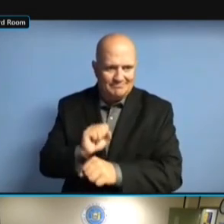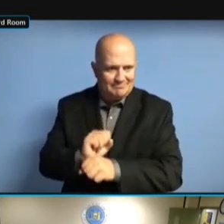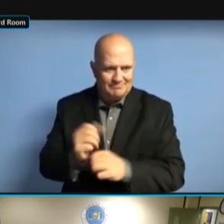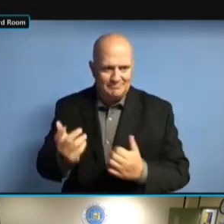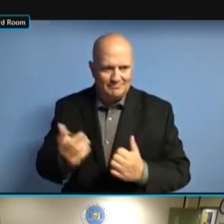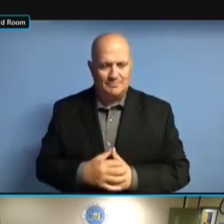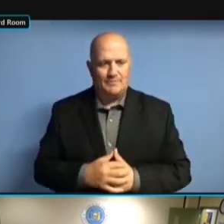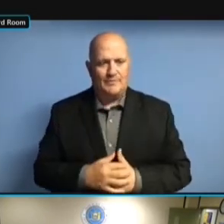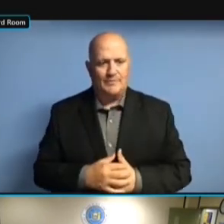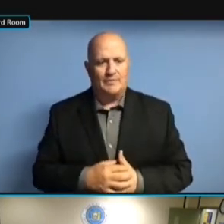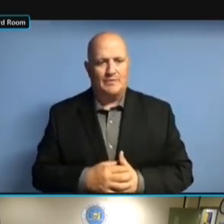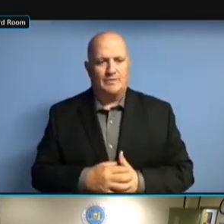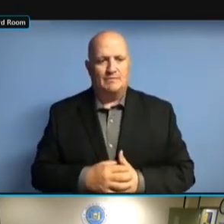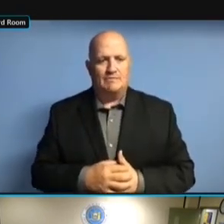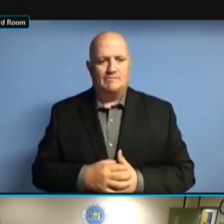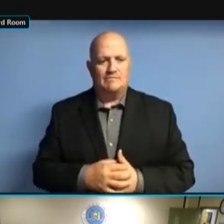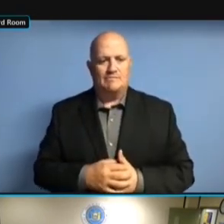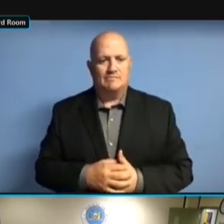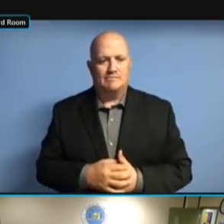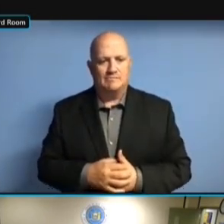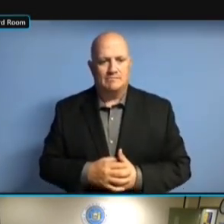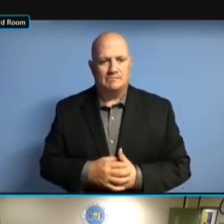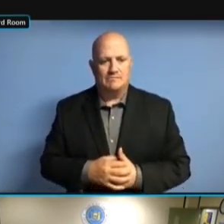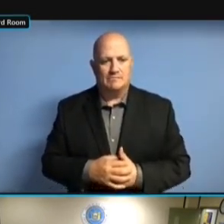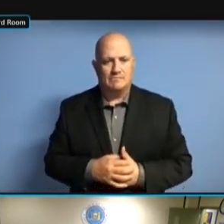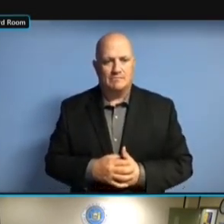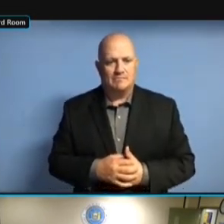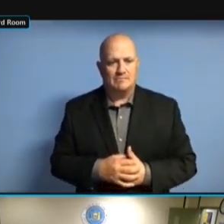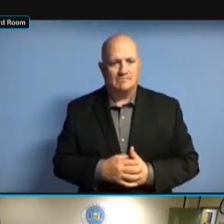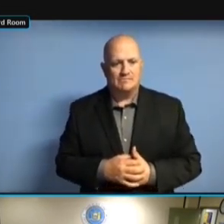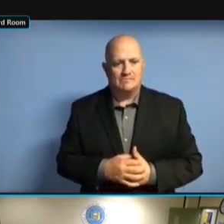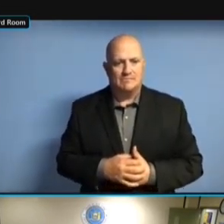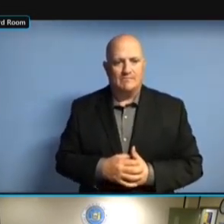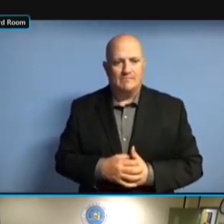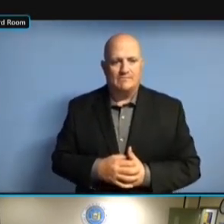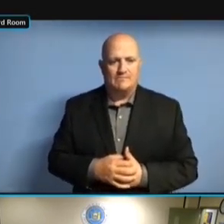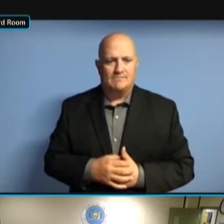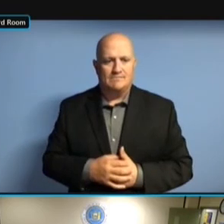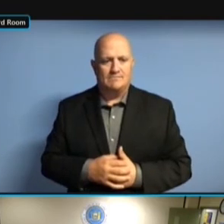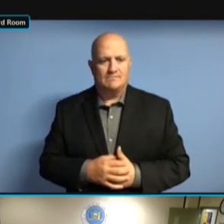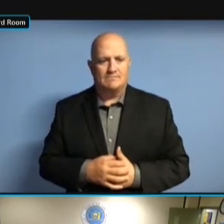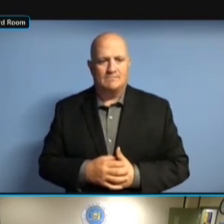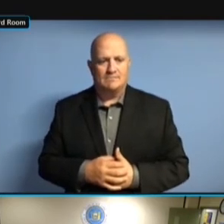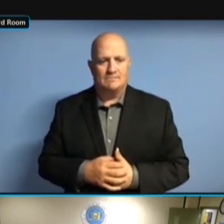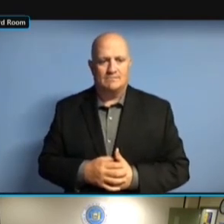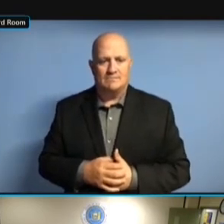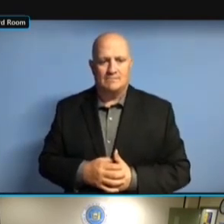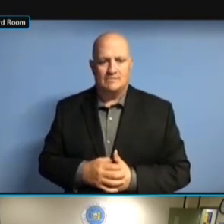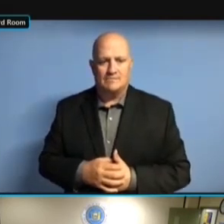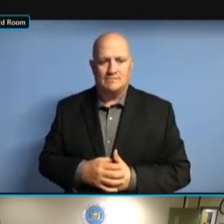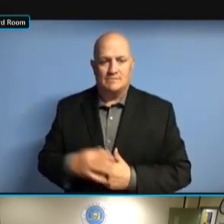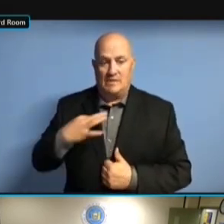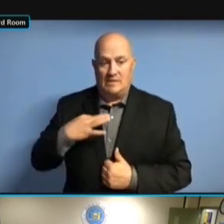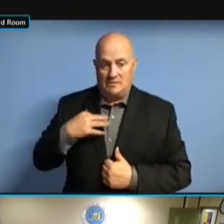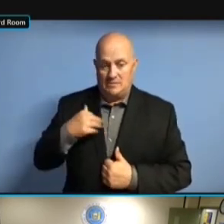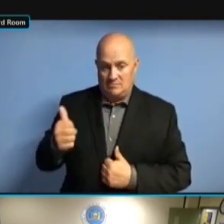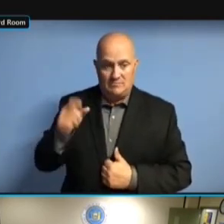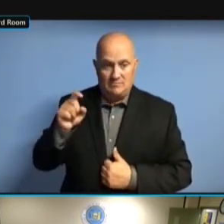OR IF THE CANDIDATE IS DECEASED. OR IF THE CANDIDATE IS DECEASED. AT OR IF THE CANDIDATE IS DECEASED. AT THAT OR IF THE CANDIDATE IS DECEASED. AT THAT POINT, OR IF THE CANDIDATE IS DECEASED. AT THAT POINT, YEAH, OR IF THE CANDIDATE IS DECEASED. AT THAT POINT, YEAH, LET'S OR IF THE CANDIDATE IS DECEASED. AT THAT POINT, YEAH, LET'S SEE AT THAT POINT, YEAH, LET'S SEE AT THAT POINT, YEAH, LET'S SEE WHAT AT THAT POINT, YEAH, LET'S SEE WHAT IT AT THAT POINT, YEAH, LET'S SEE WHAT IT IS AT THAT POINT, YEAH, LET'S SEE WHAT IT IS AND AT THAT POINT, YEAH, LET'S SEE WHAT IT IS AND IF AT THAT POINT, YEAH, LET'S SEE WHAT IT IS AND IF THE AT THAT POINT, YEAH, LET'S SEE WHAT IT IS AND IF THE TREASURER WHAT IT IS AND IF THE TREASURER WHAT IT IS AND IF THE TREASURER IS WHAT IT IS AND IF THE TREASURER IS SAYING WHAT IT IS AND IF THE TREASURER IS SAYING HE WHAT IT IS AND IF THE TREASURER IS SAYING HE DID WHAT IT IS AND IF THE TREASURER IS SAYING HE DID HIS WHAT IT IS AND IF THE TREASURER IS SAYING HE DID HIS BEST, WHAT IT IS AND IF THE TREASURER IS SAYING HE DID HIS BEST, THEN IS SAYING HE DID HIS BEST, THEN IS SAYING HE DID HIS BEST, THEN WE'LL IS SAYING HE DID HIS BEST, THEN WE'LL ADMINISTRATIVELY IS SAYING HE DID HIS BEST, THEN WE'LL ADMINISTRATIVELY CLOSE IS SAYING HE DID HIS BEST, THEN WE'LL ADMINISTRATIVELY CLOSE IT, WE'LL ADMINISTRATIVELY CLOSE IT, WE'LL ADMINISTRATIVELY CLOSE IT, LIKE WE'LL ADMINISTRATIVELY CLOSE IT, LIKE WE WE'LL ADMINISTRATIVELY CLOSE IT, LIKE WE RECENTLY WE'LL ADMINISTRATIVELY CLOSE IT, LIKE WE RECENTLY DID.